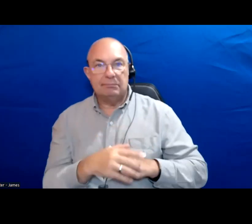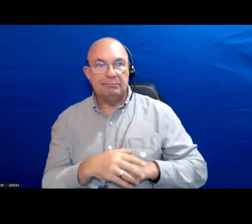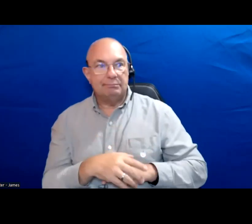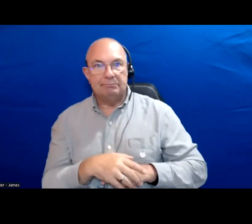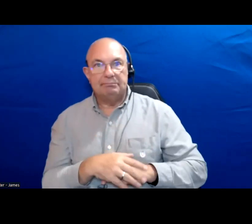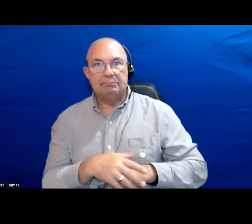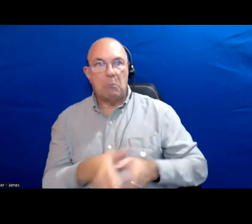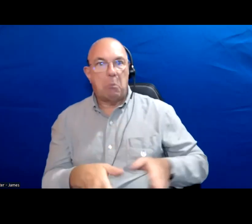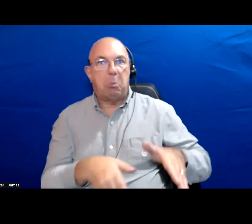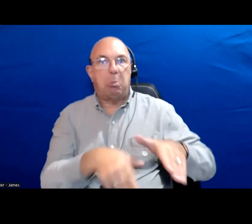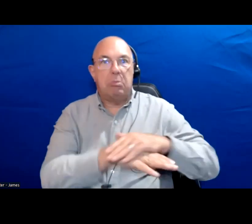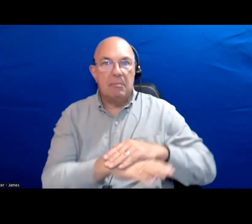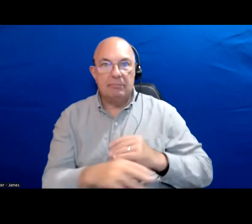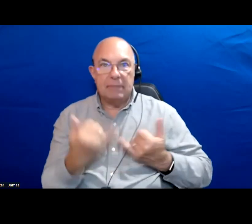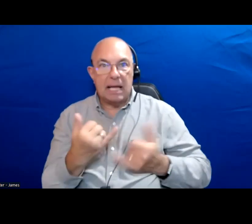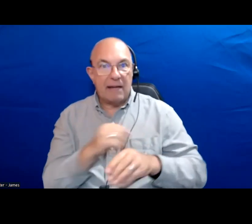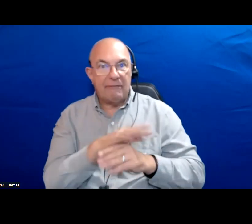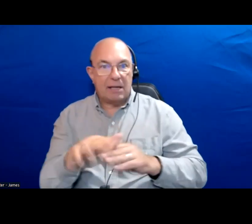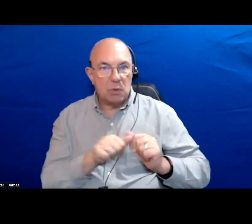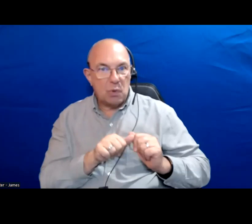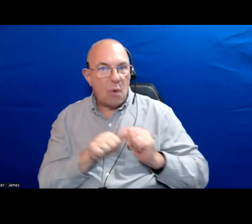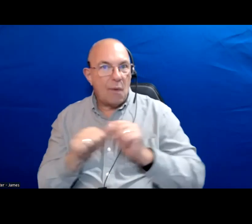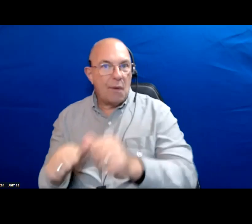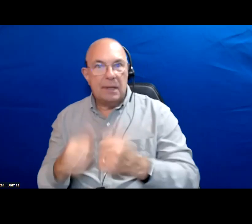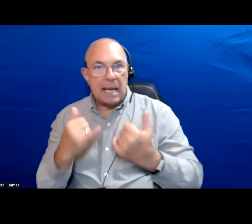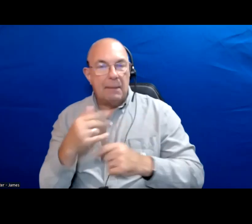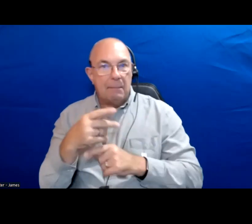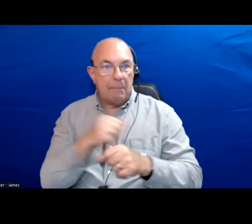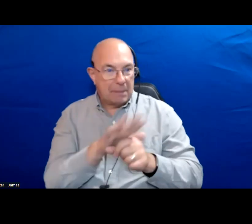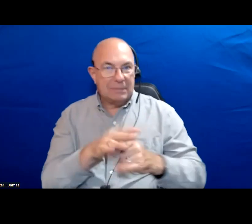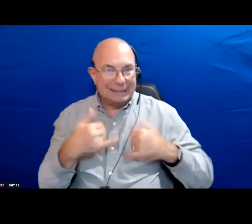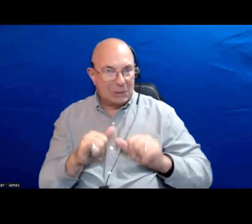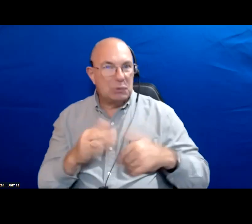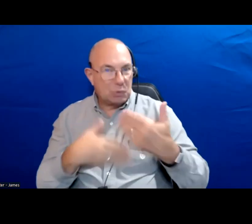And that the effects are not like ongoing. The pandemic is ongoing which it is.